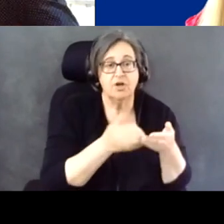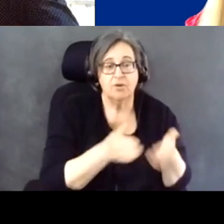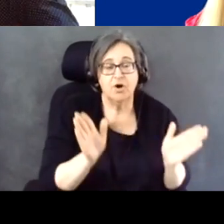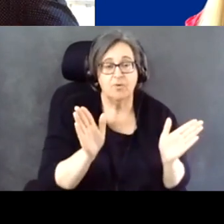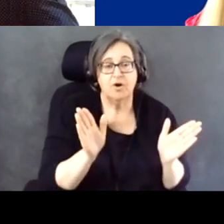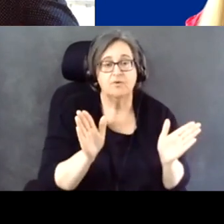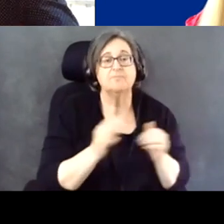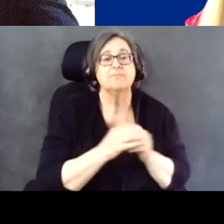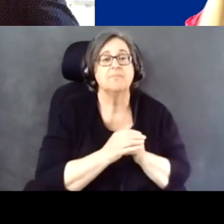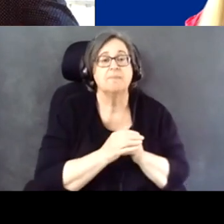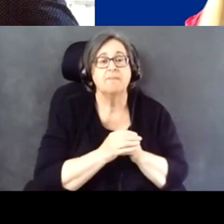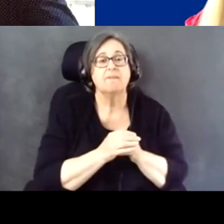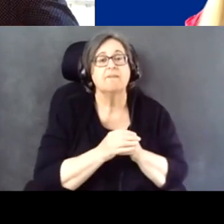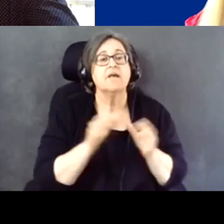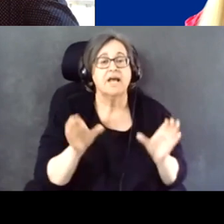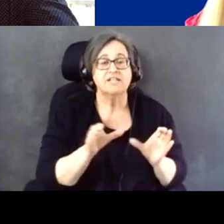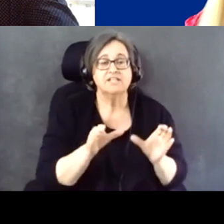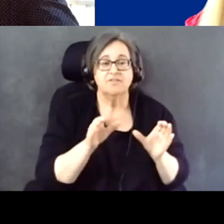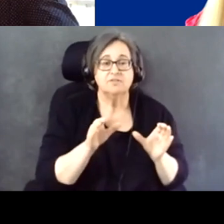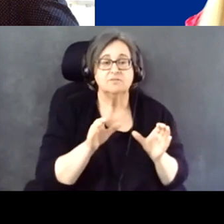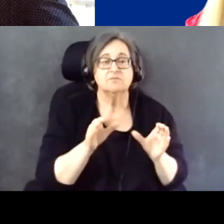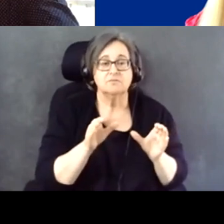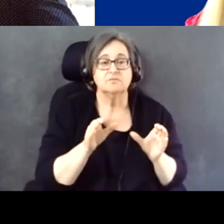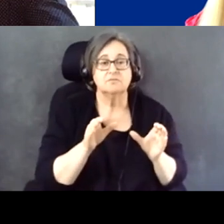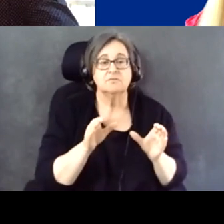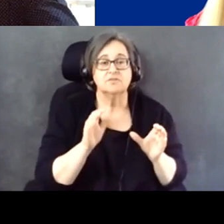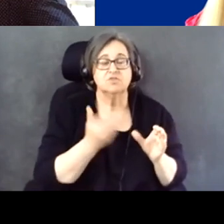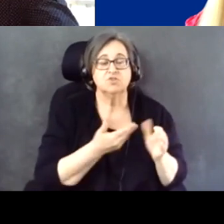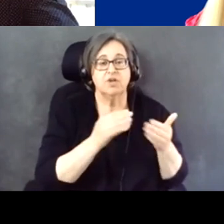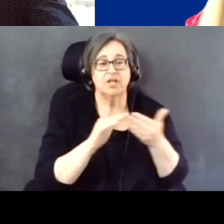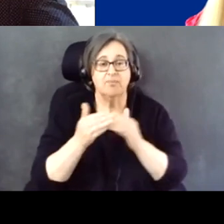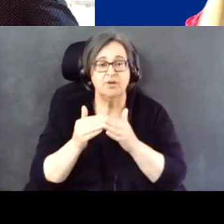in activities throughout or communities and within our country.